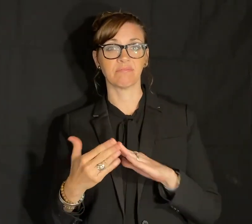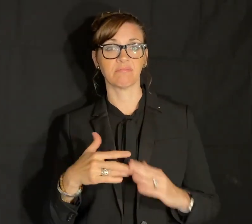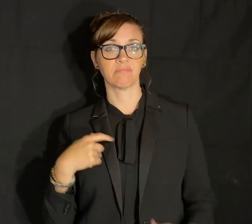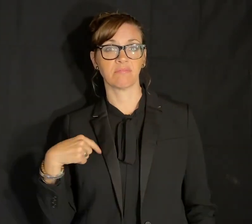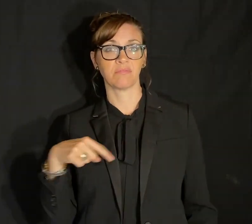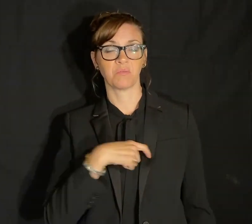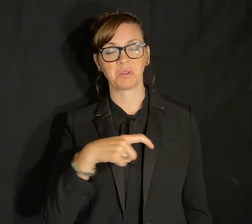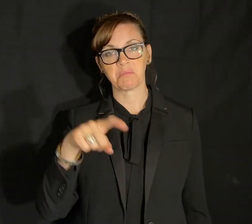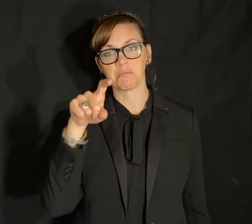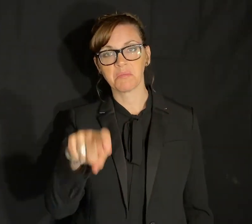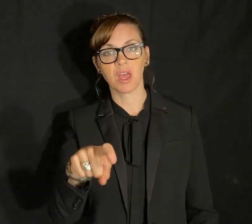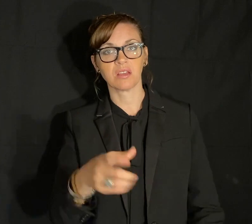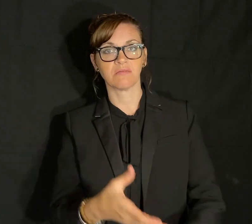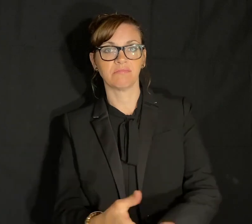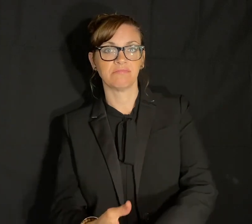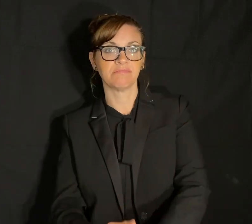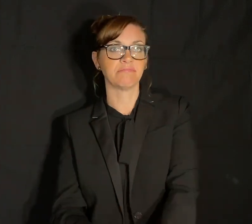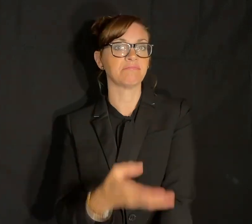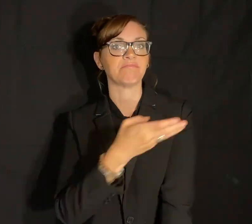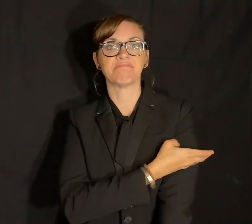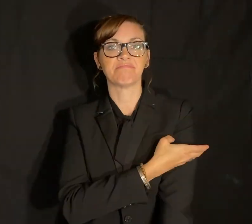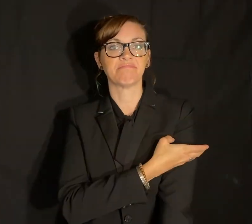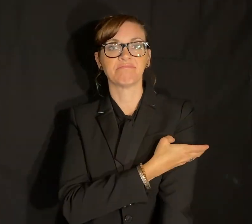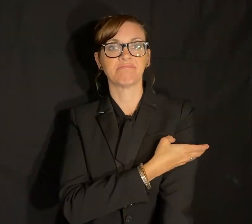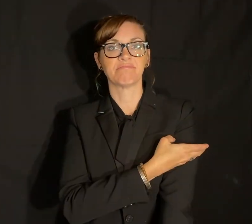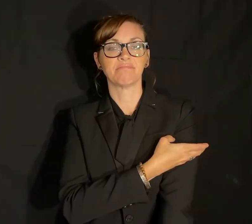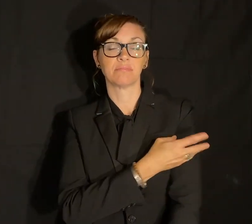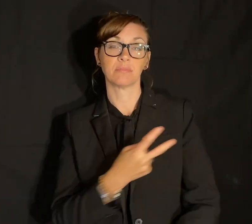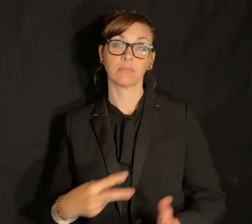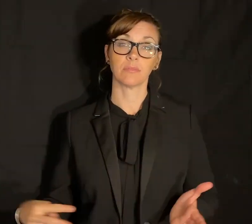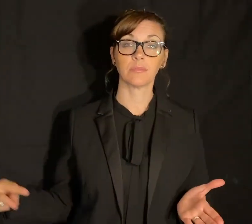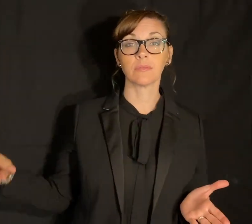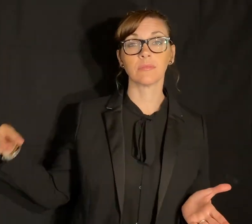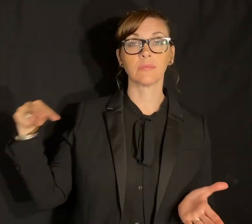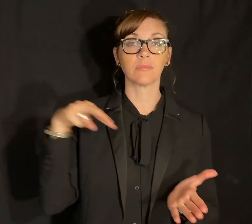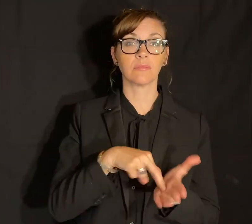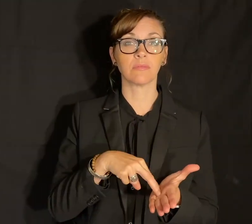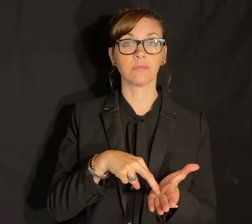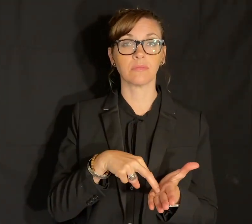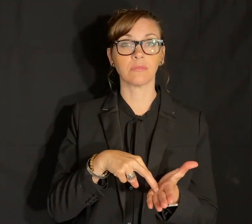WE MUST DO BETTER.